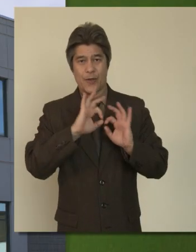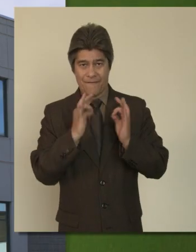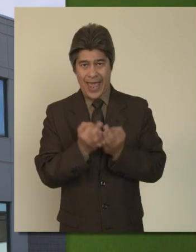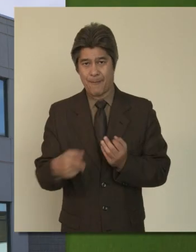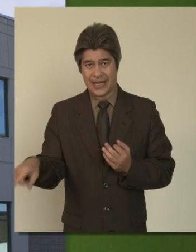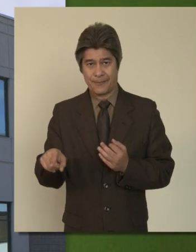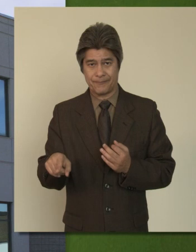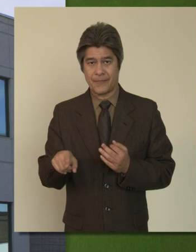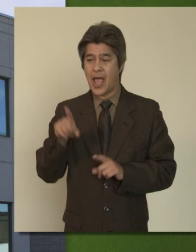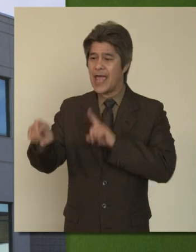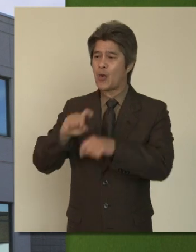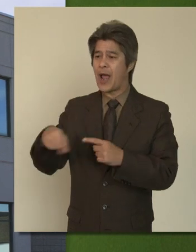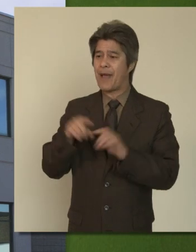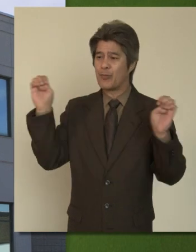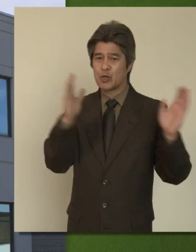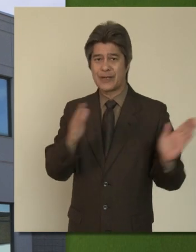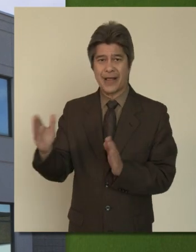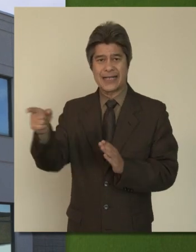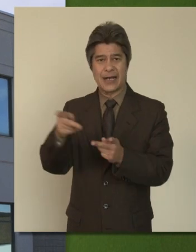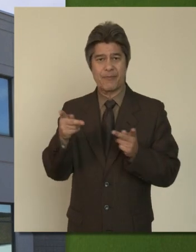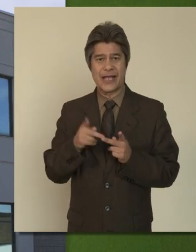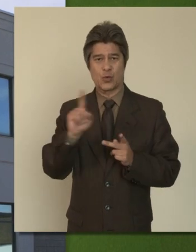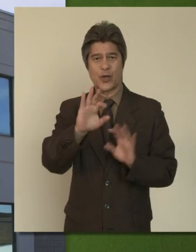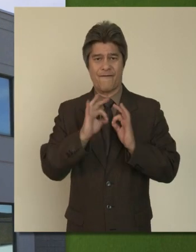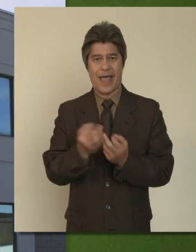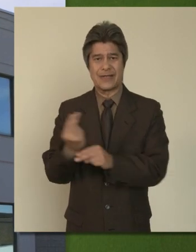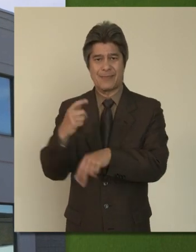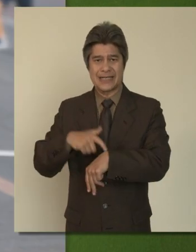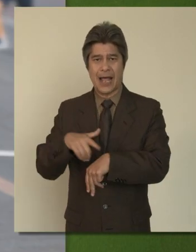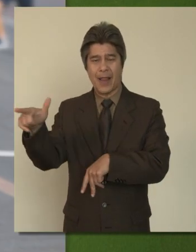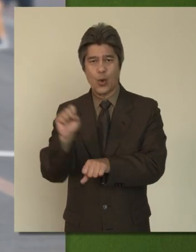Inquire about emergency plans at places where your family spends time like